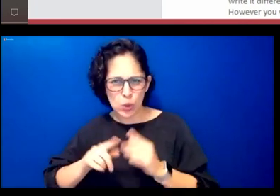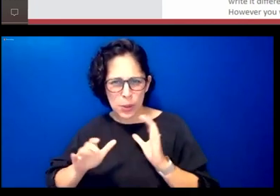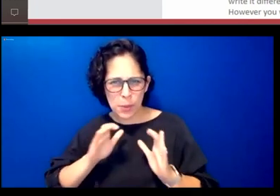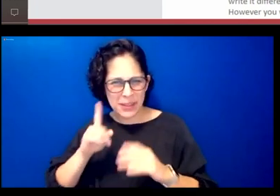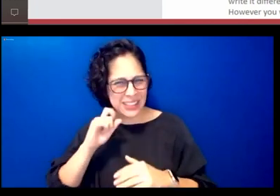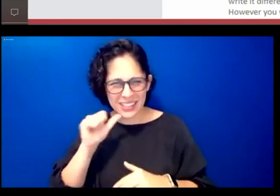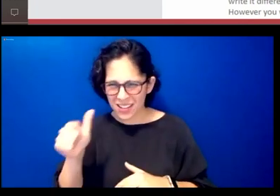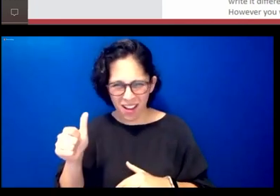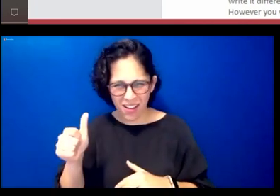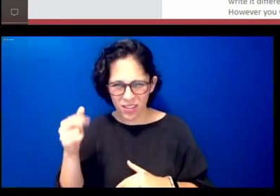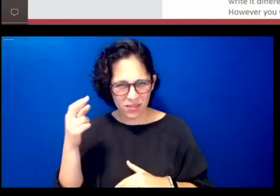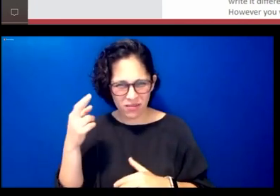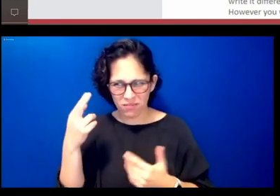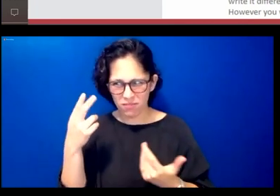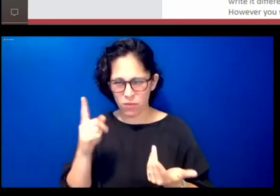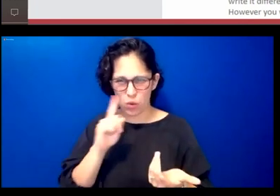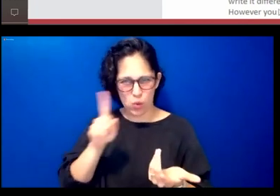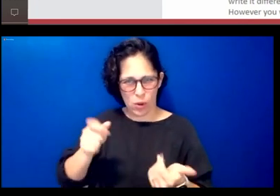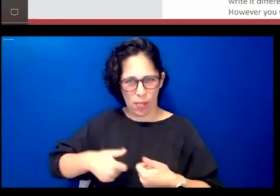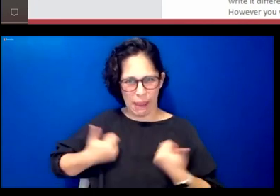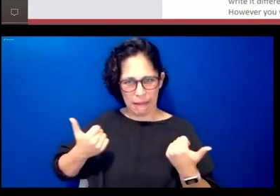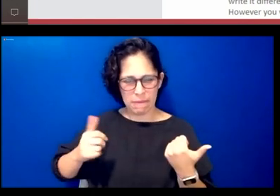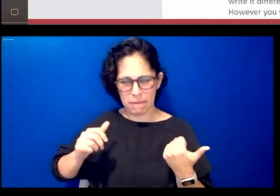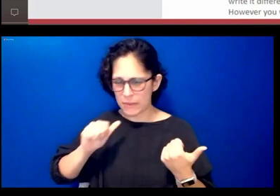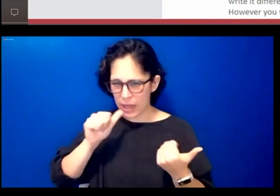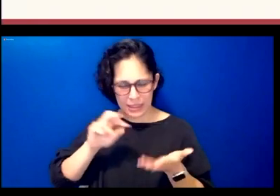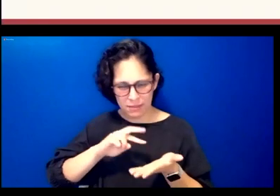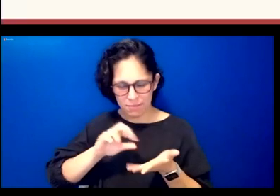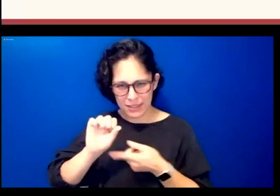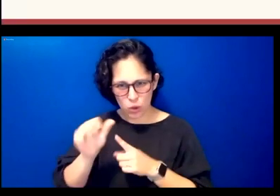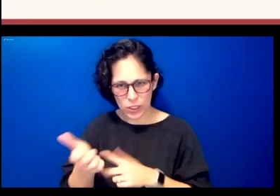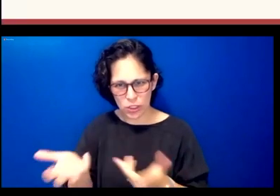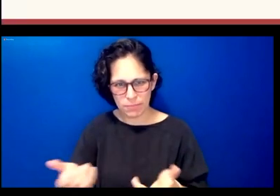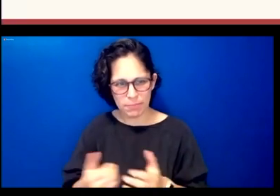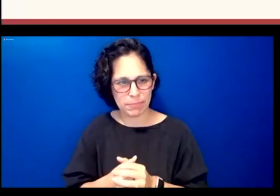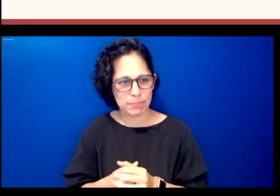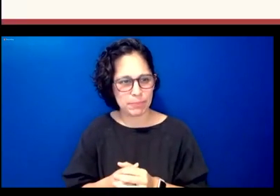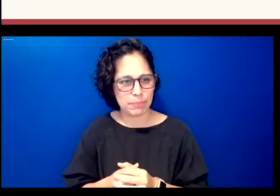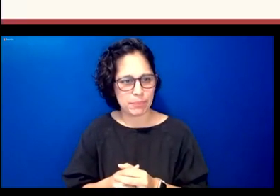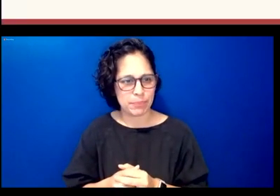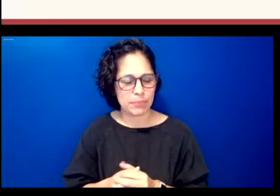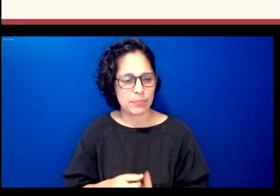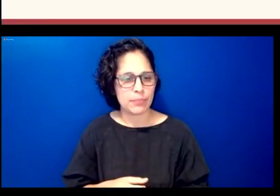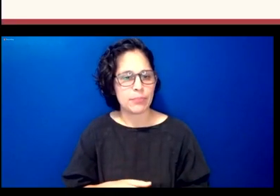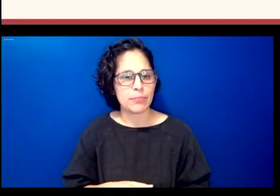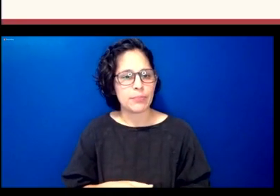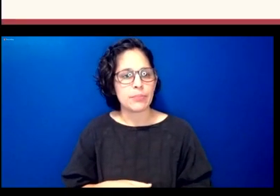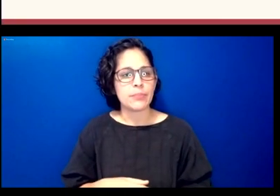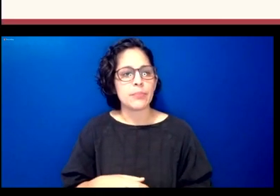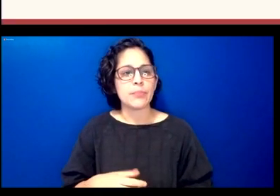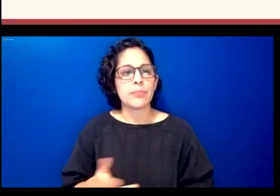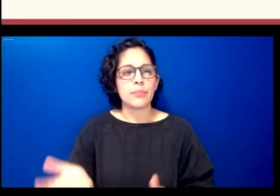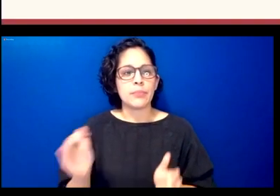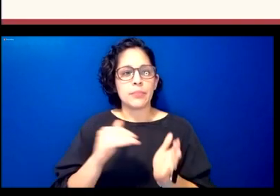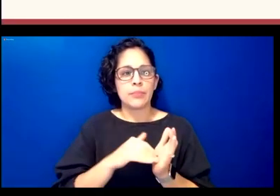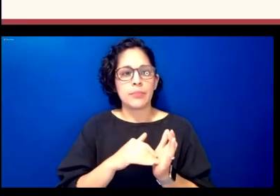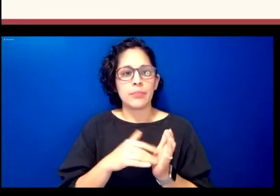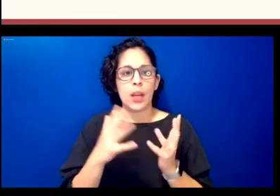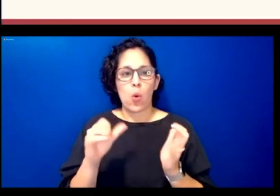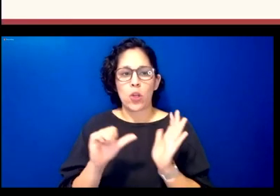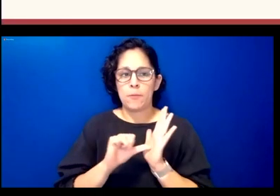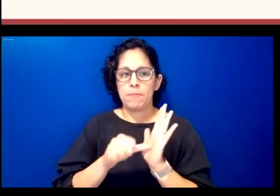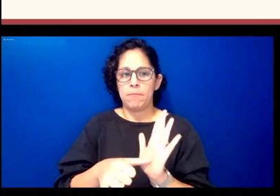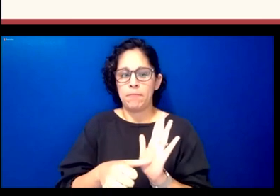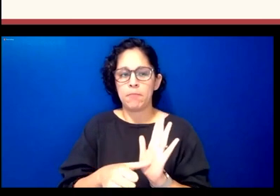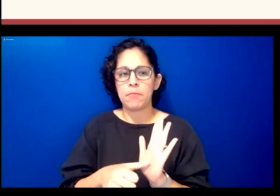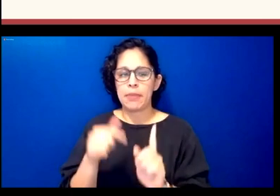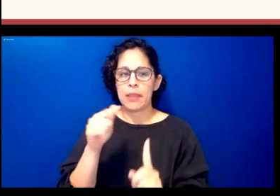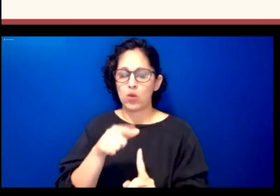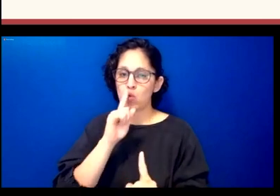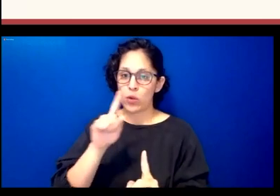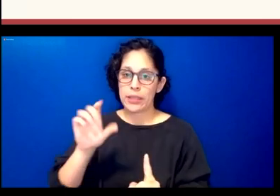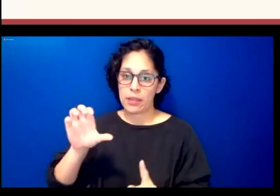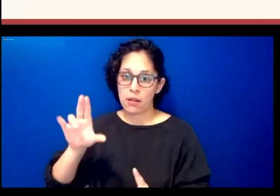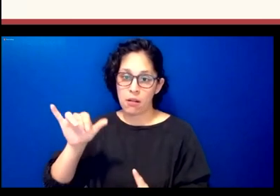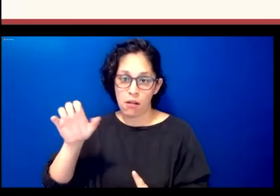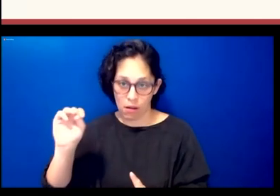right so again i'd like to reinforce that this is truly a custom solution rosetta stone